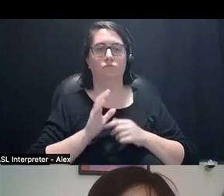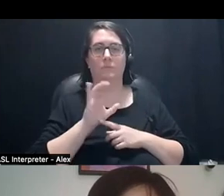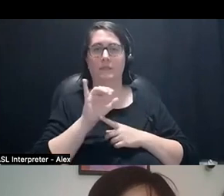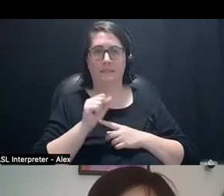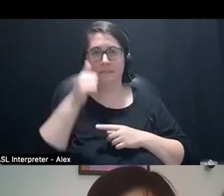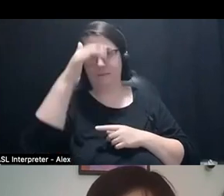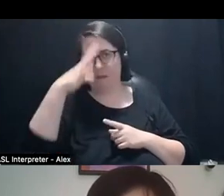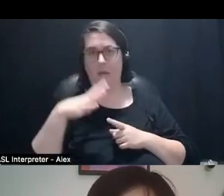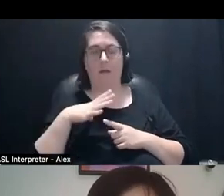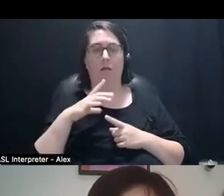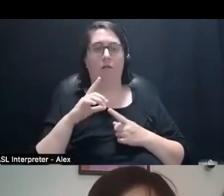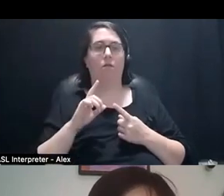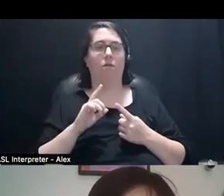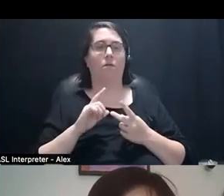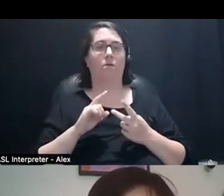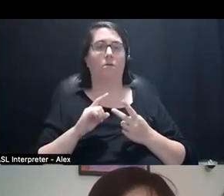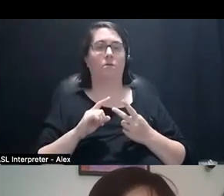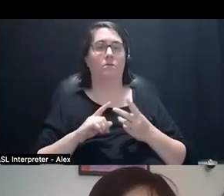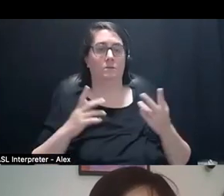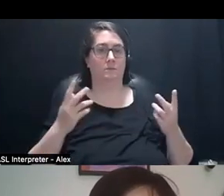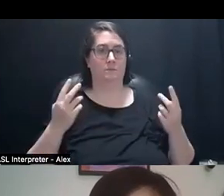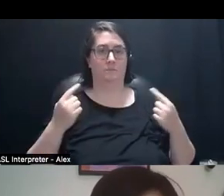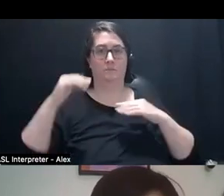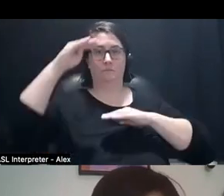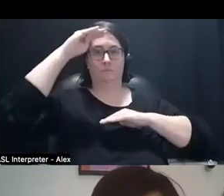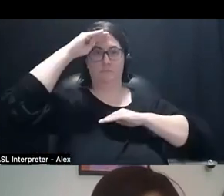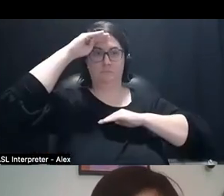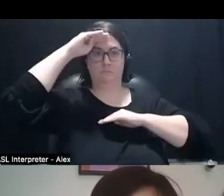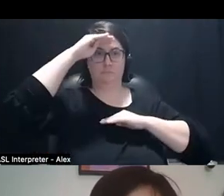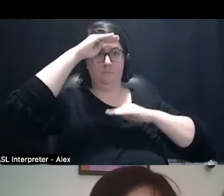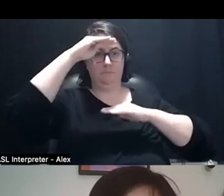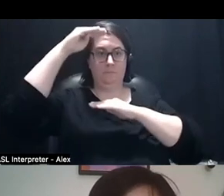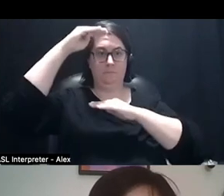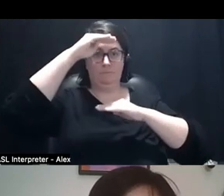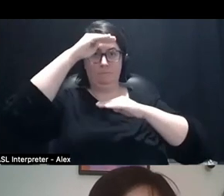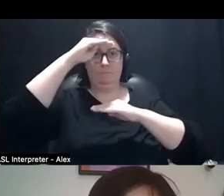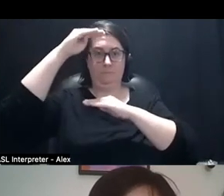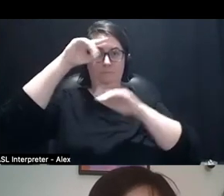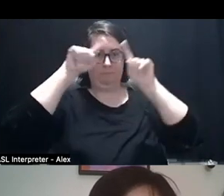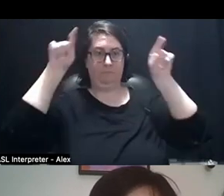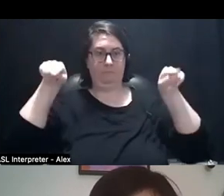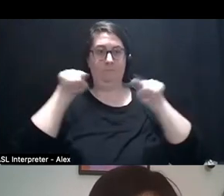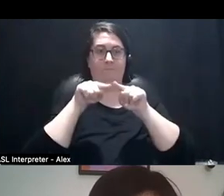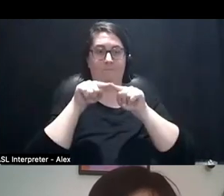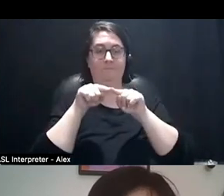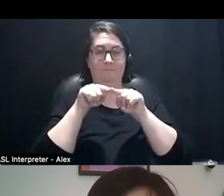You're looking at my head floating in the middle of this of my little video screen box.